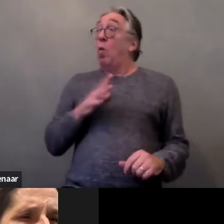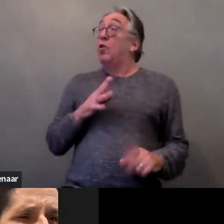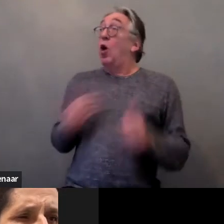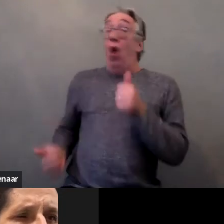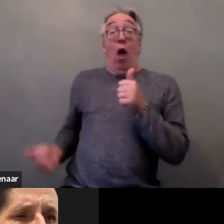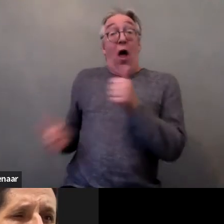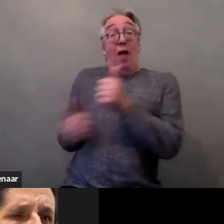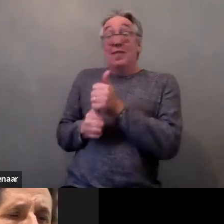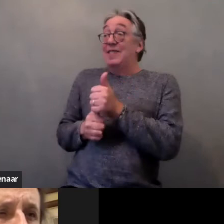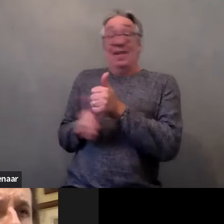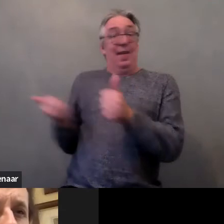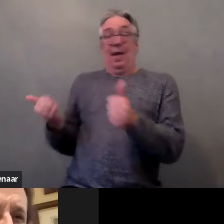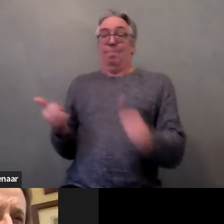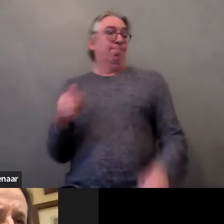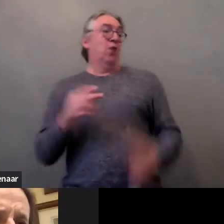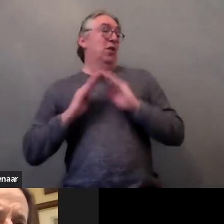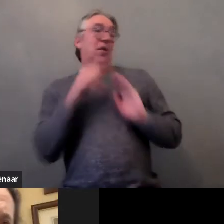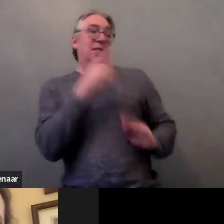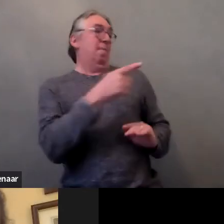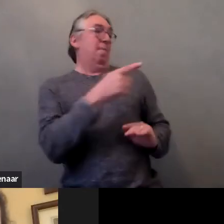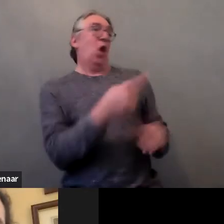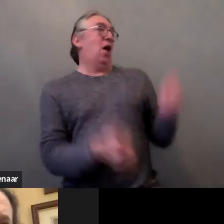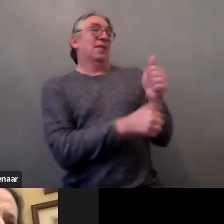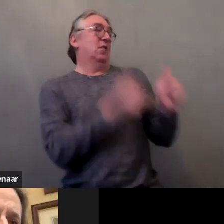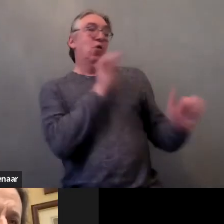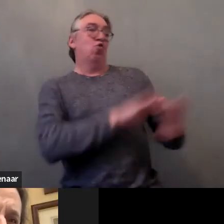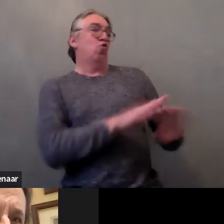And also prevalence data points to heighten the exposure